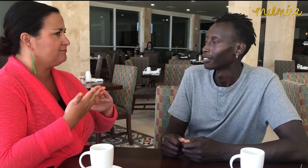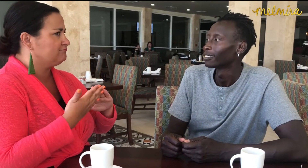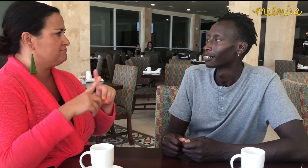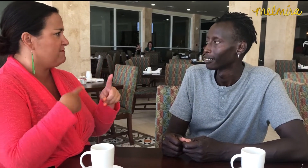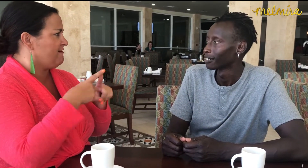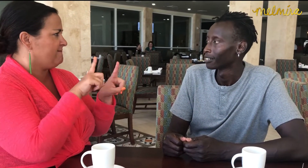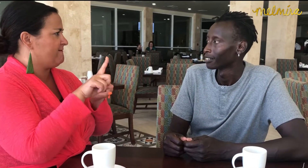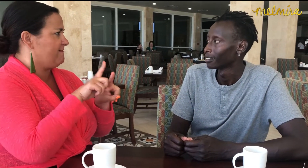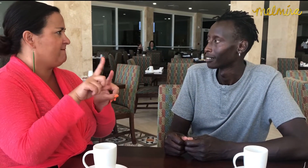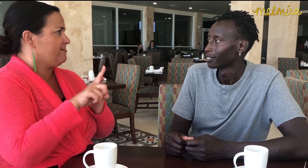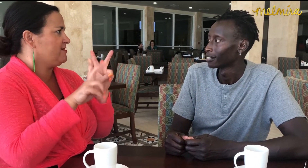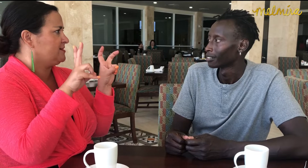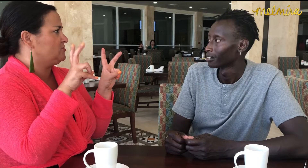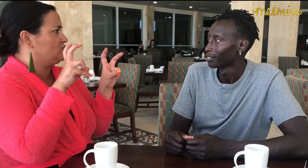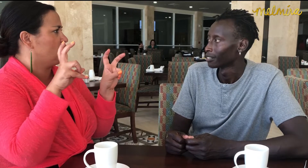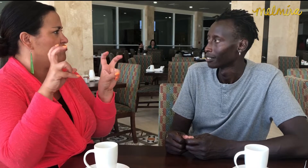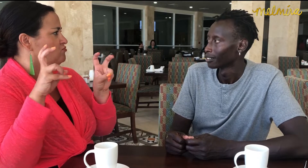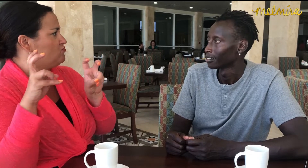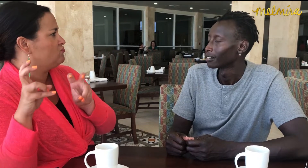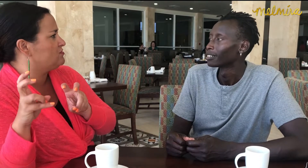about different issues?